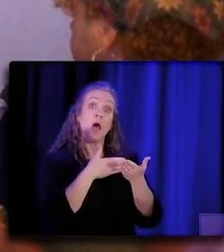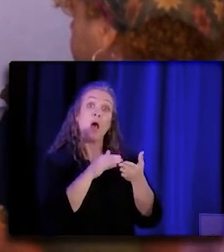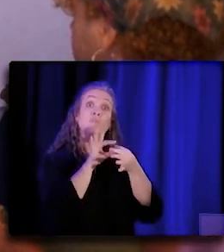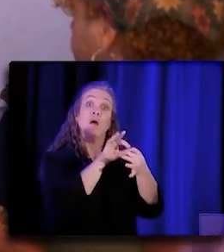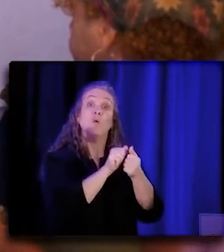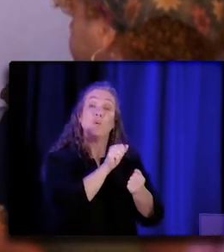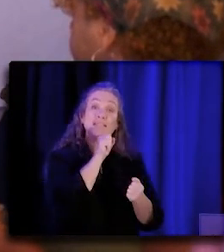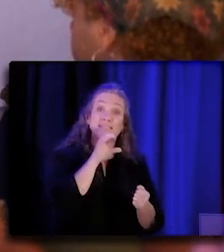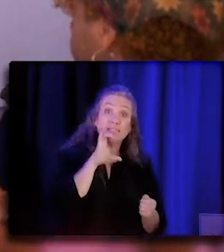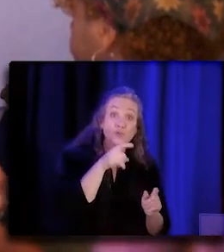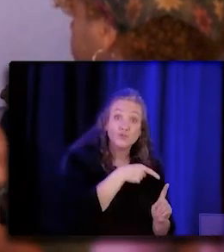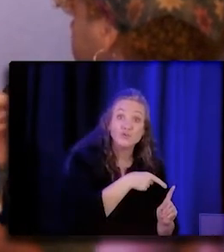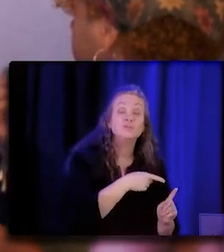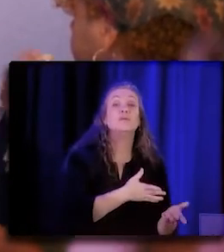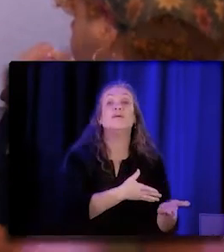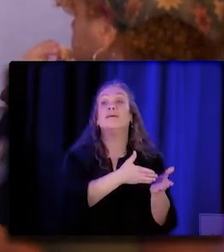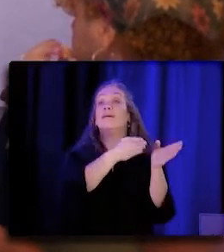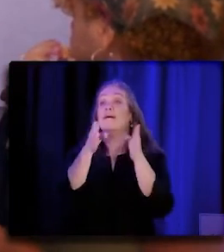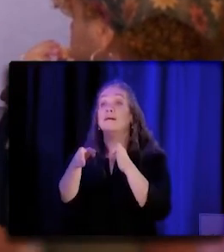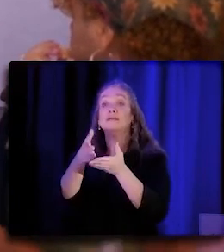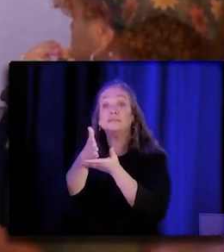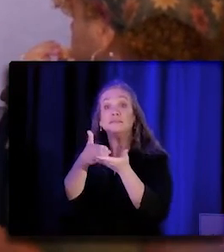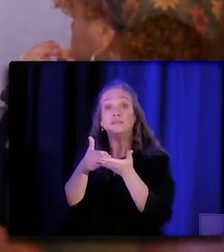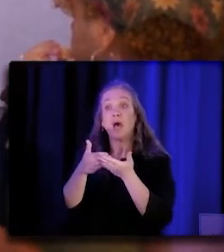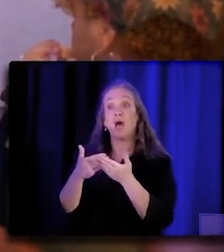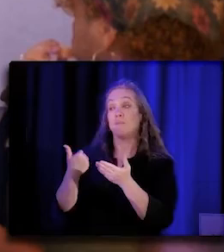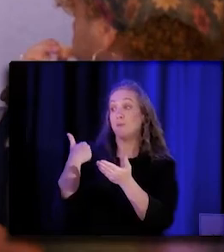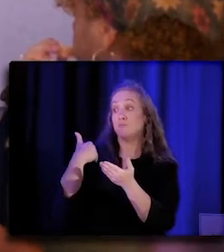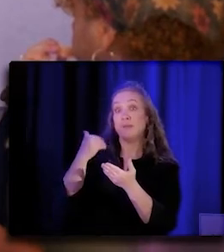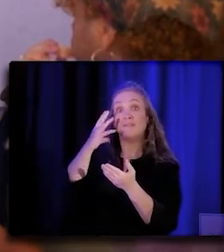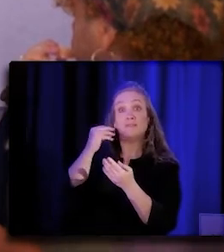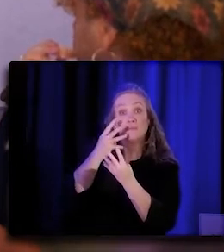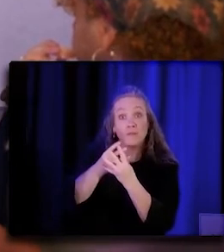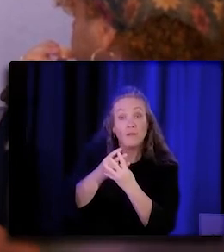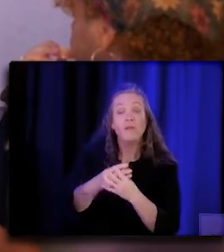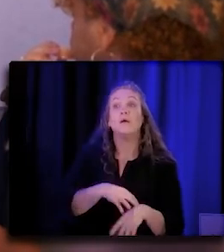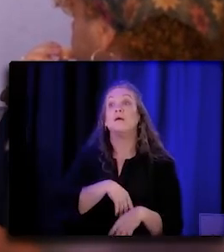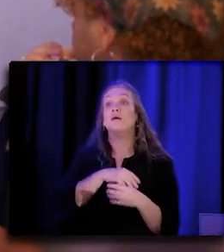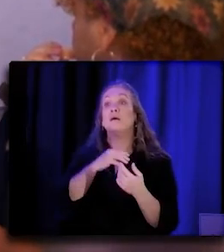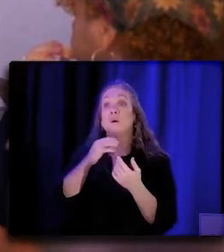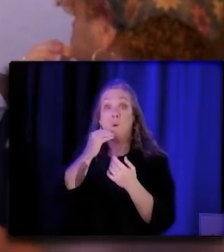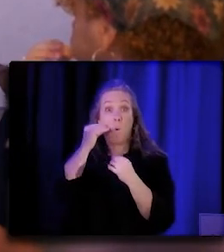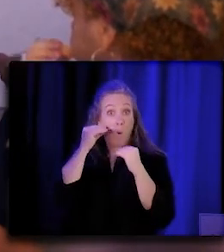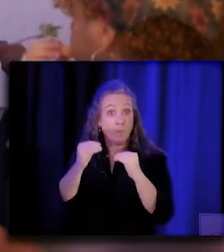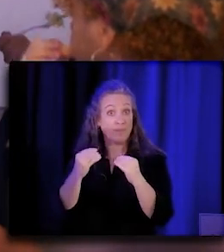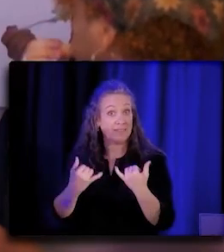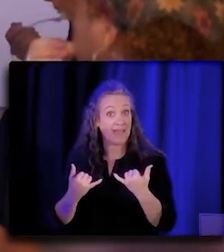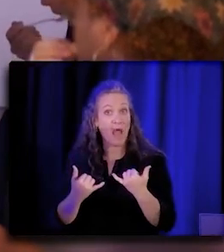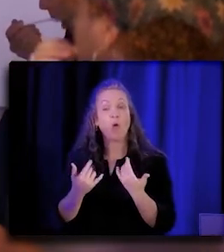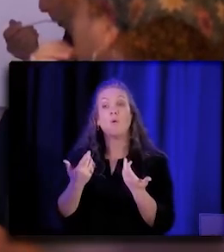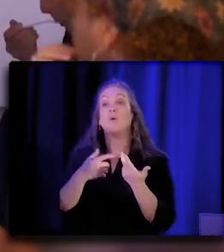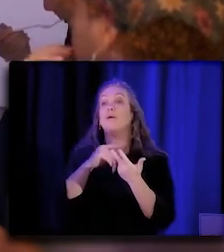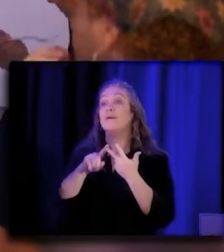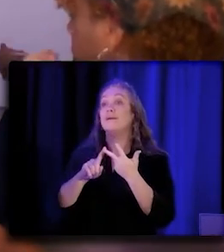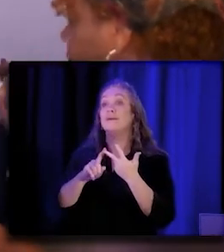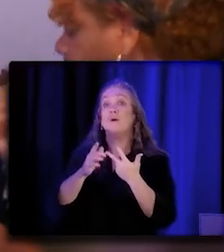we needed those who were previously incarcerated, homeless, who had a farm worker lived experience.